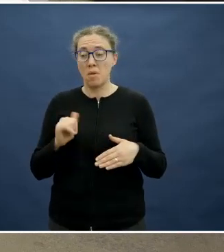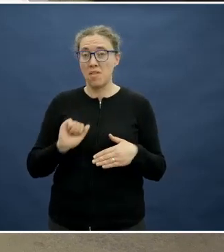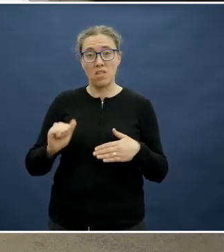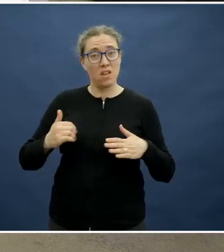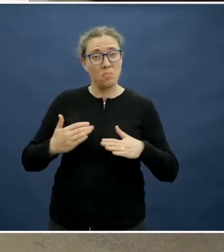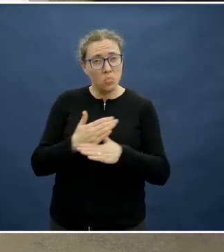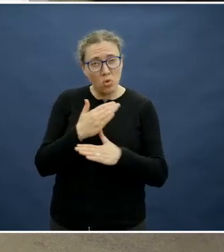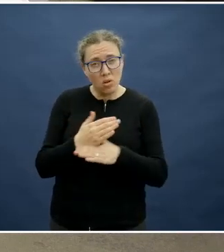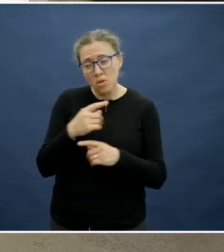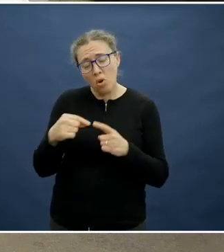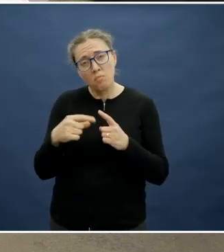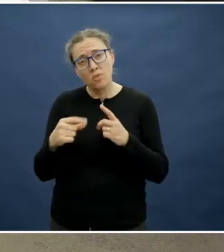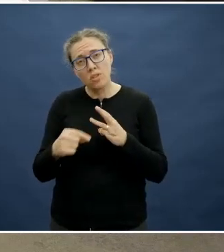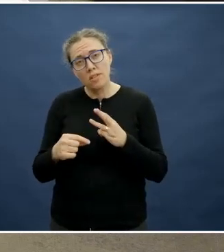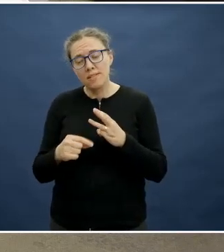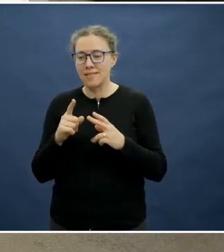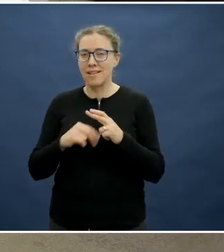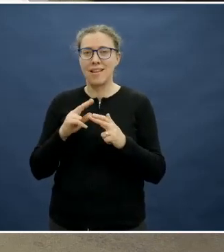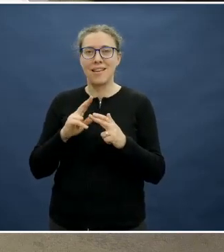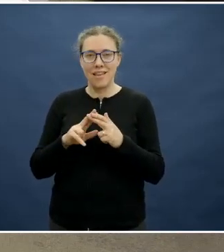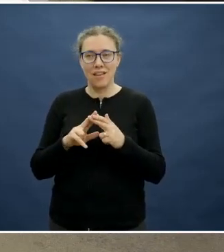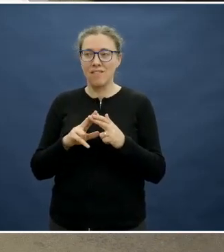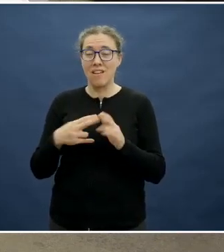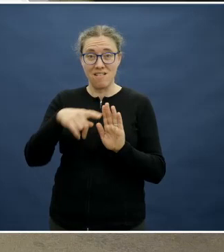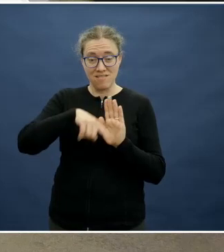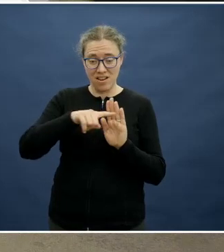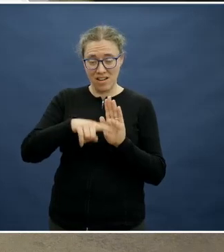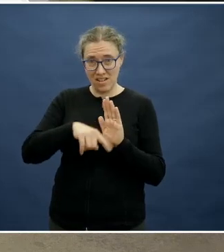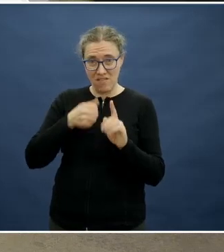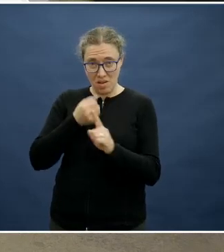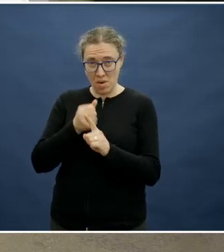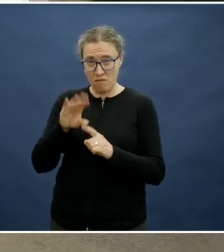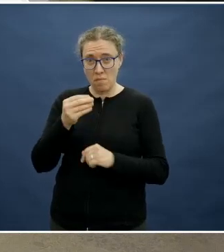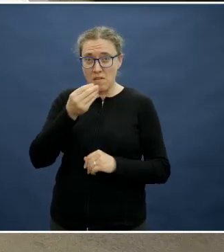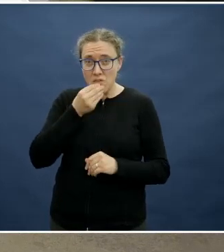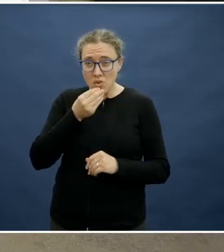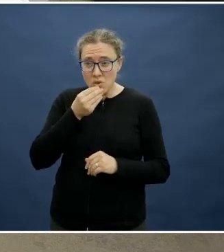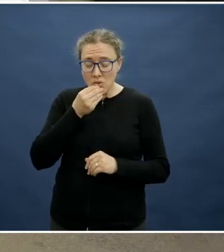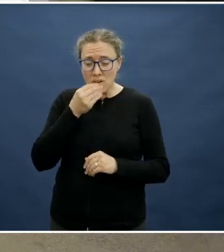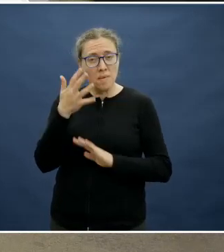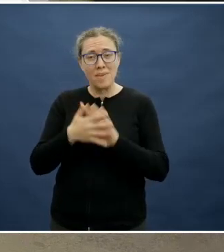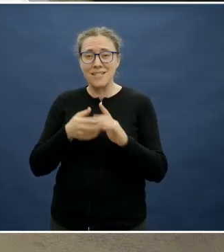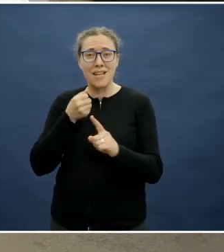prospects, if their lives take the wrong turn through something as simple as how they eat as children.